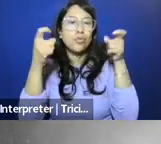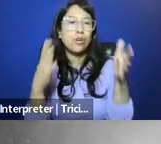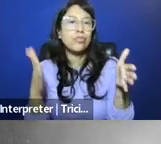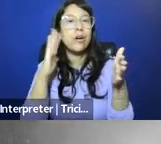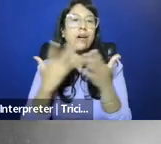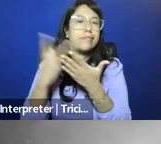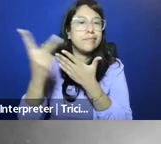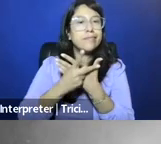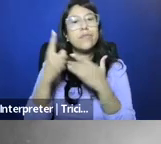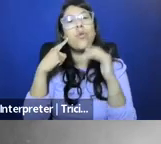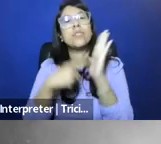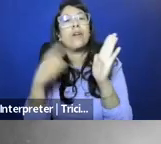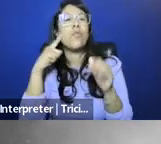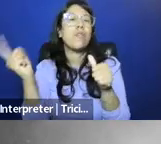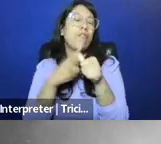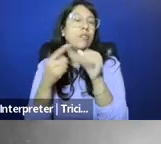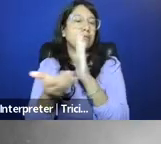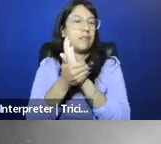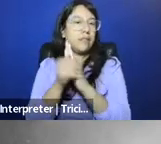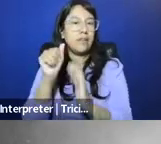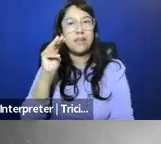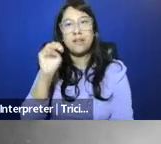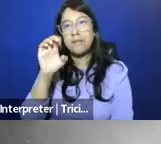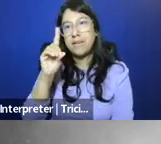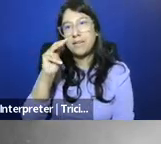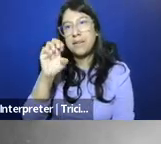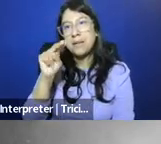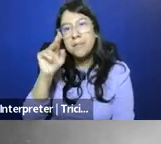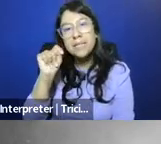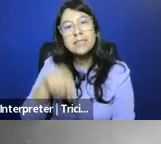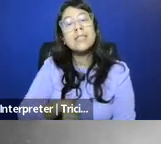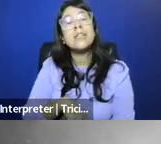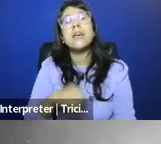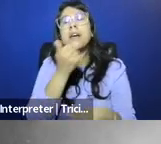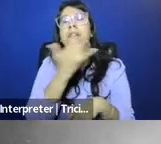a little bit of housekeeping before we get to the fun stuff. There's a couple of logistics,